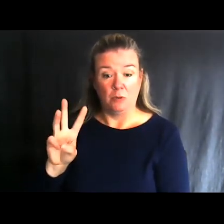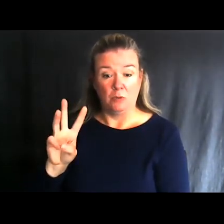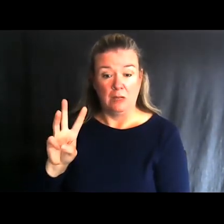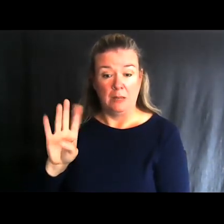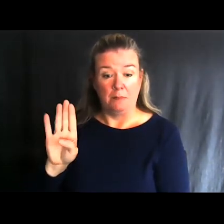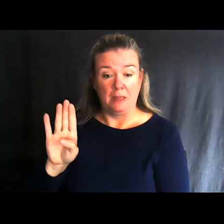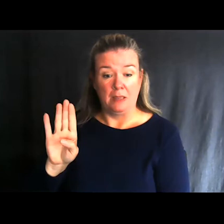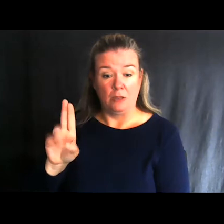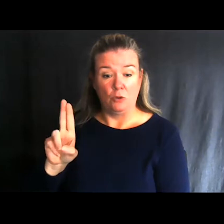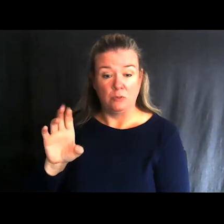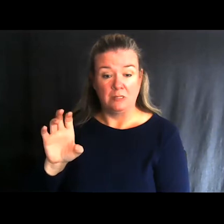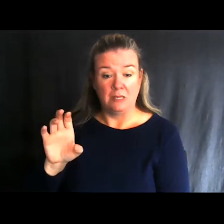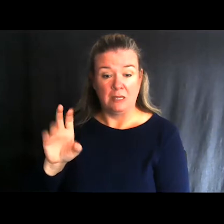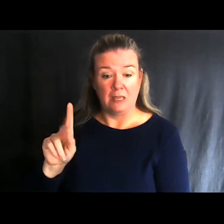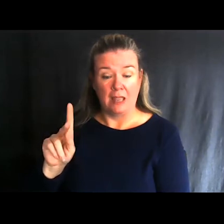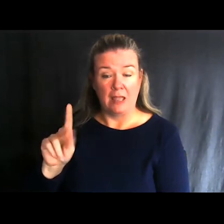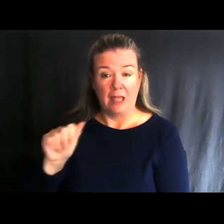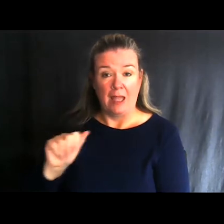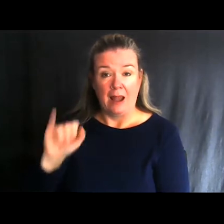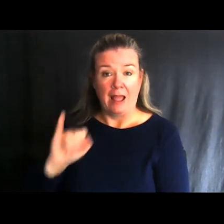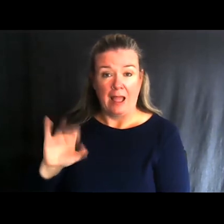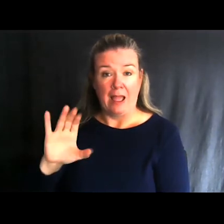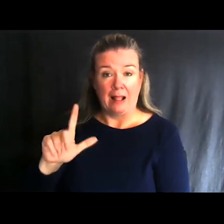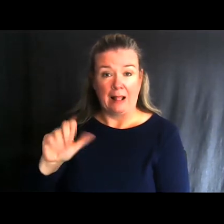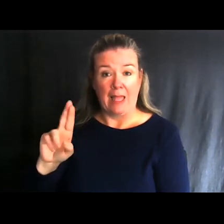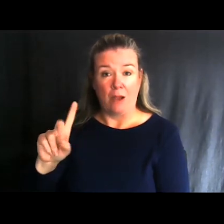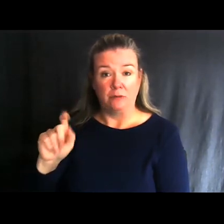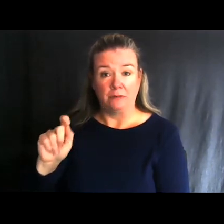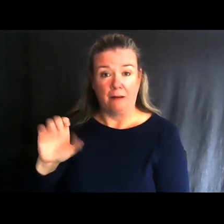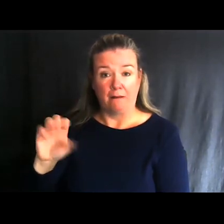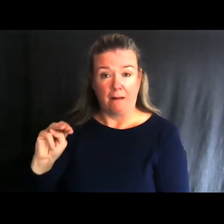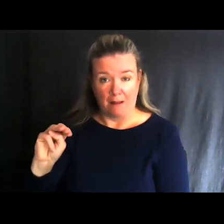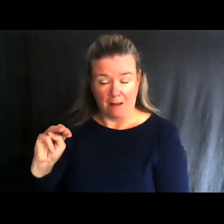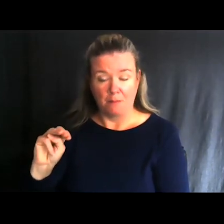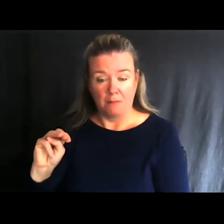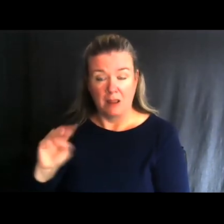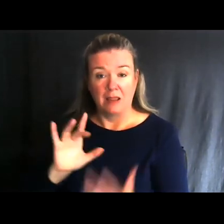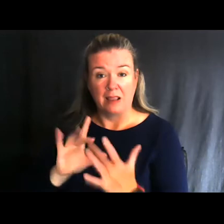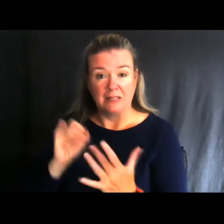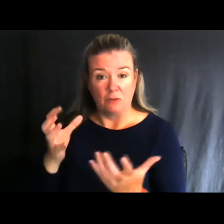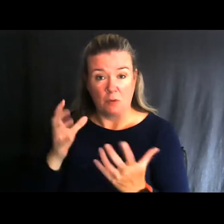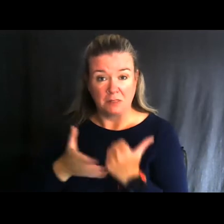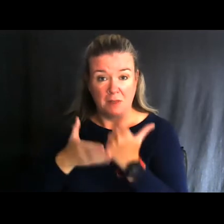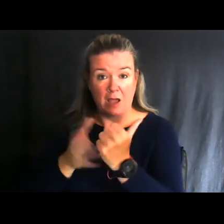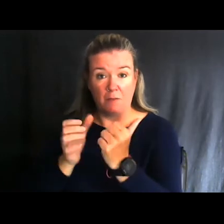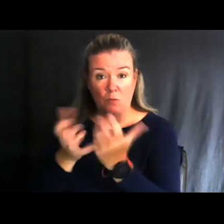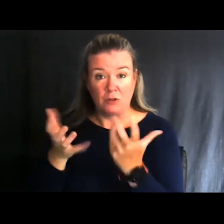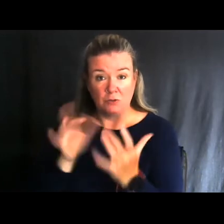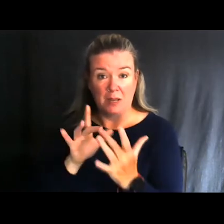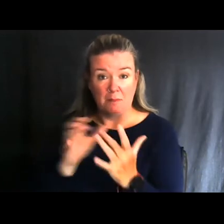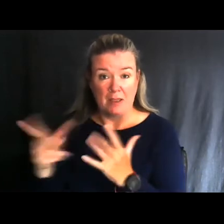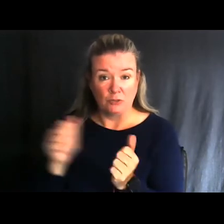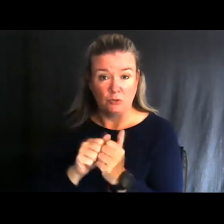Contact me if you’d like some help and want to get back out in the great outdoors.